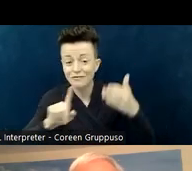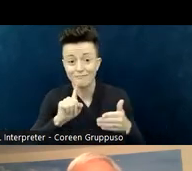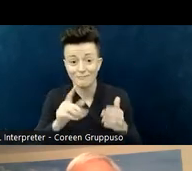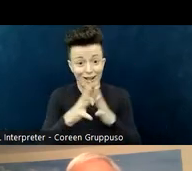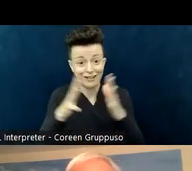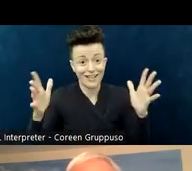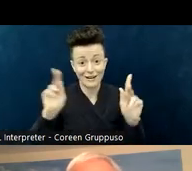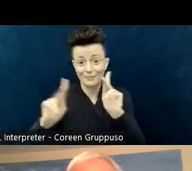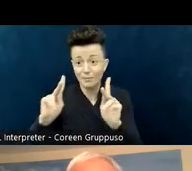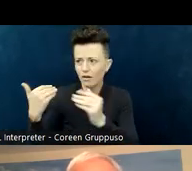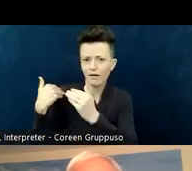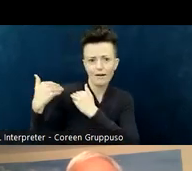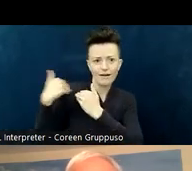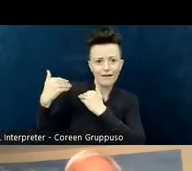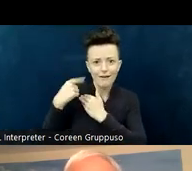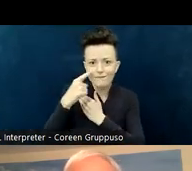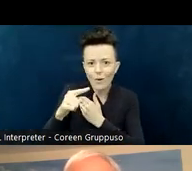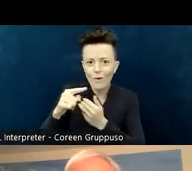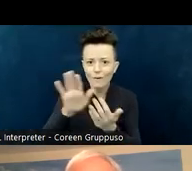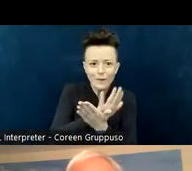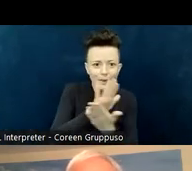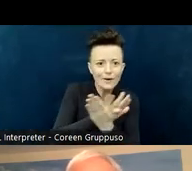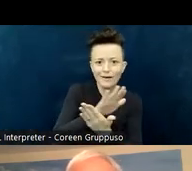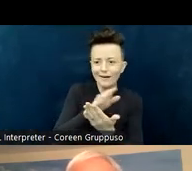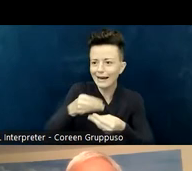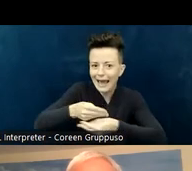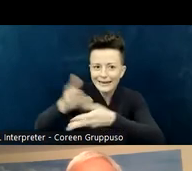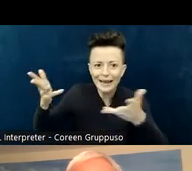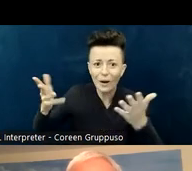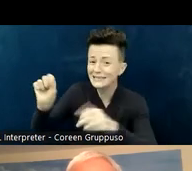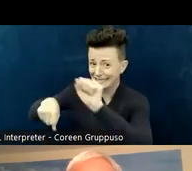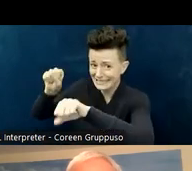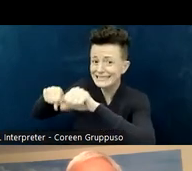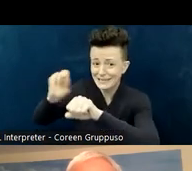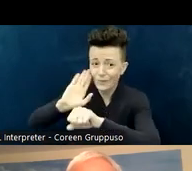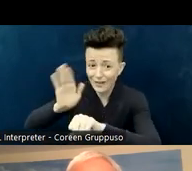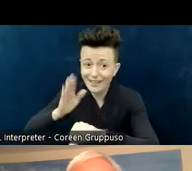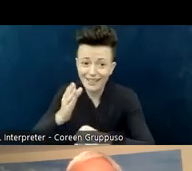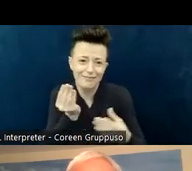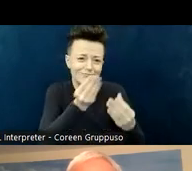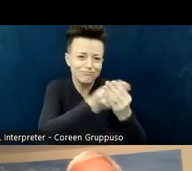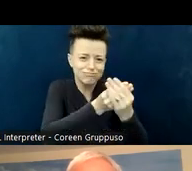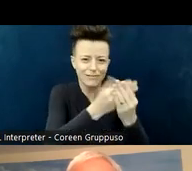"Can I get this?" and "Can I get this?" Absolutely. We've reached out to the people, and we have started to compile that for you, so you will be able to come back